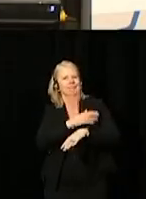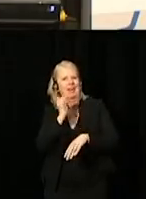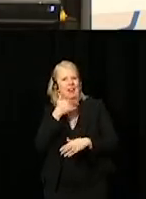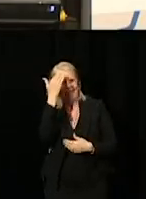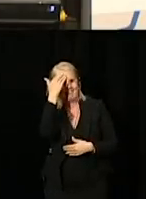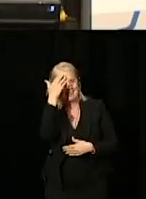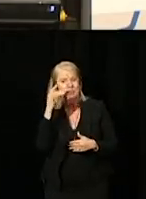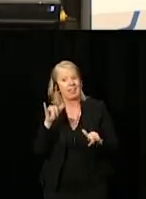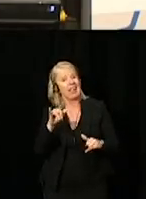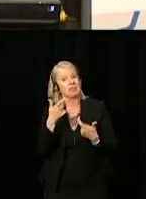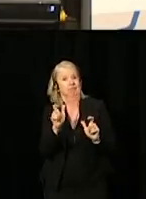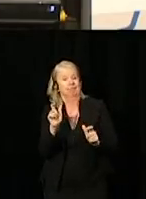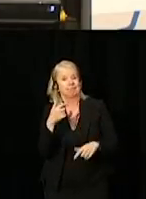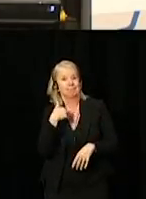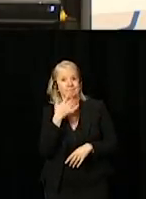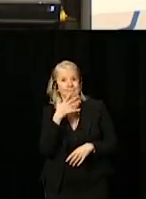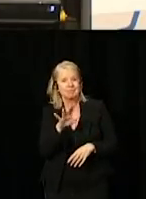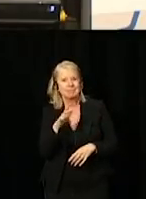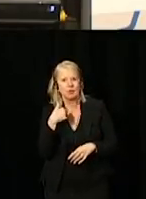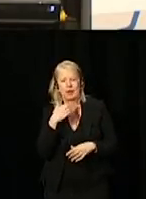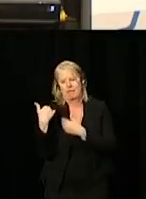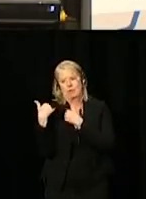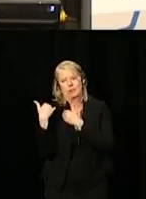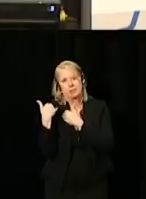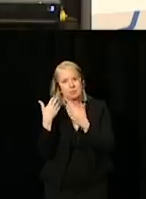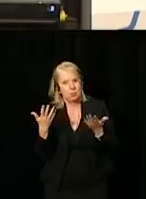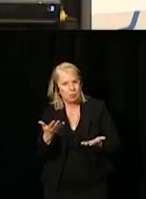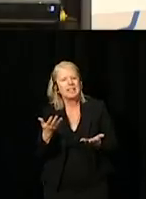With this great privilege, we also have a responsibility to move forward,